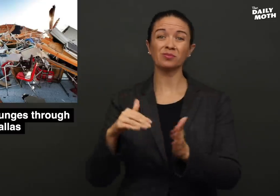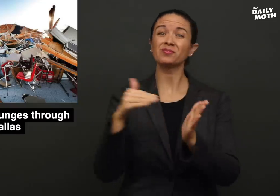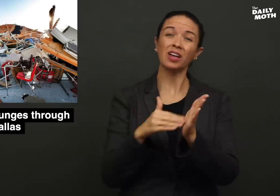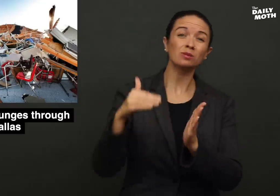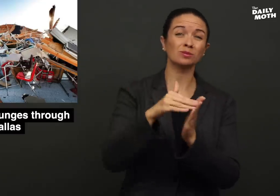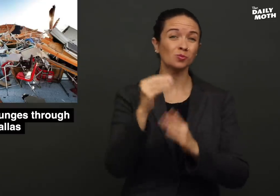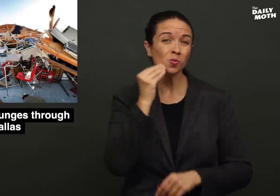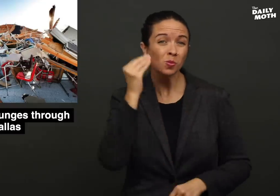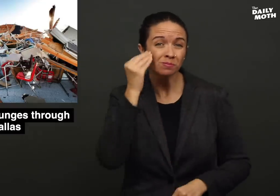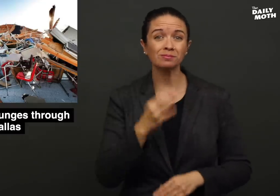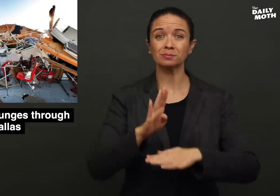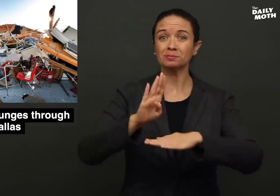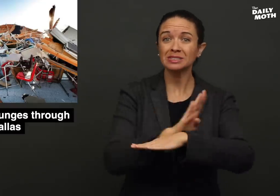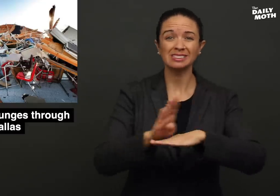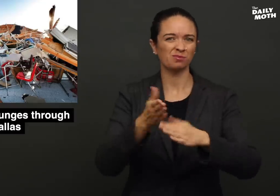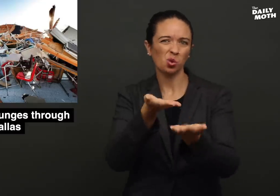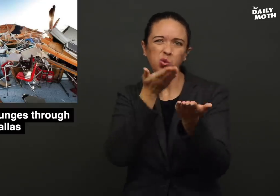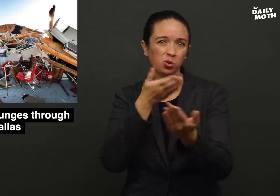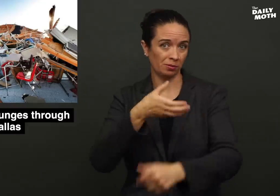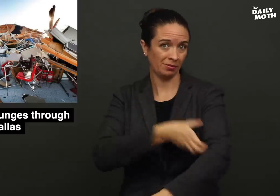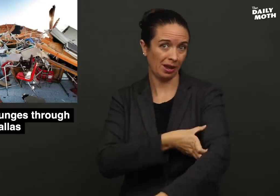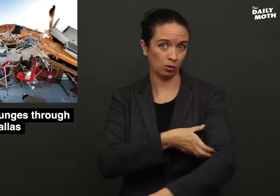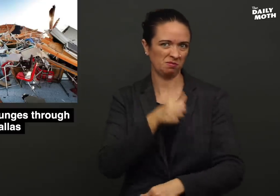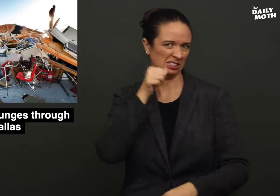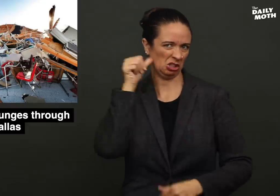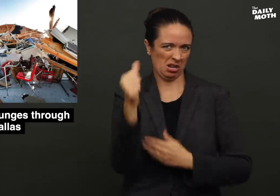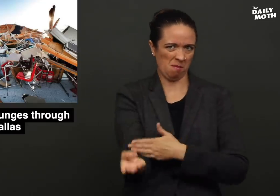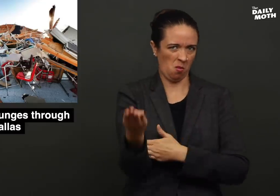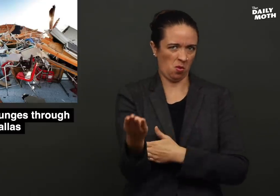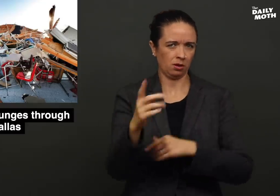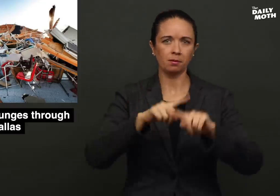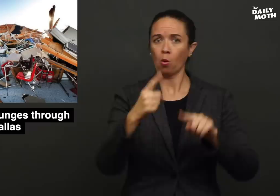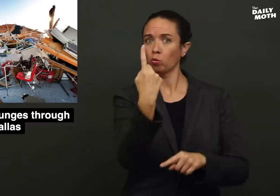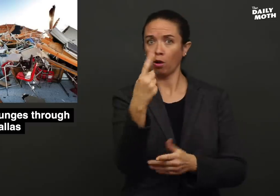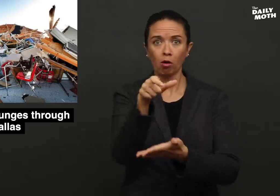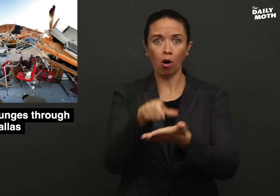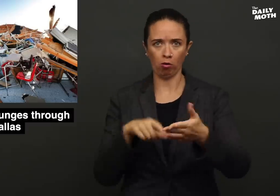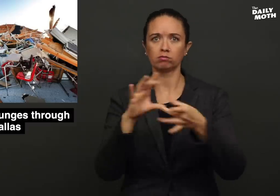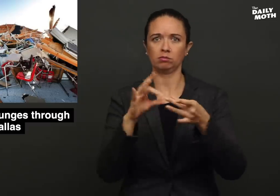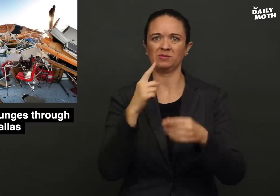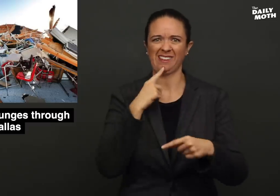Thousands of homes and businesses had no power yesterday morning, but one article said